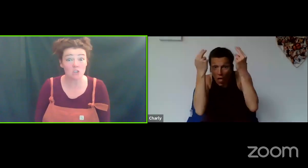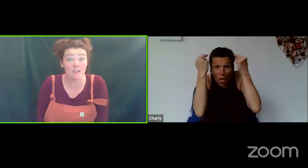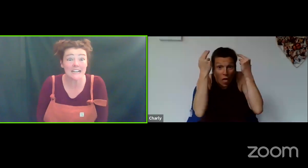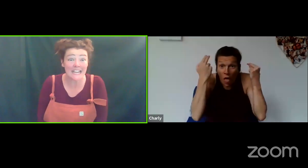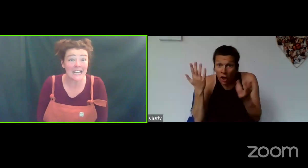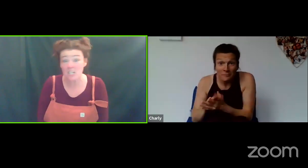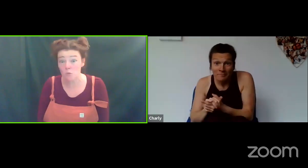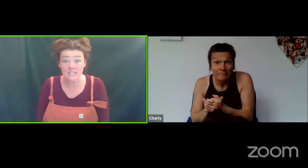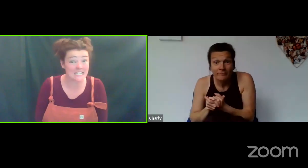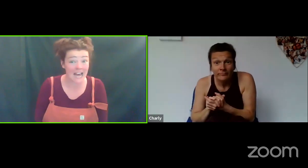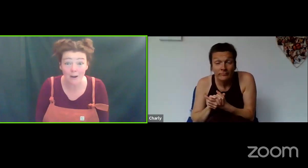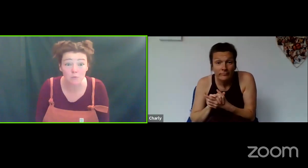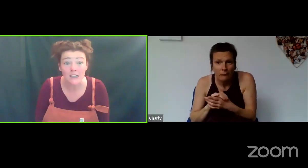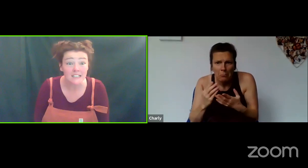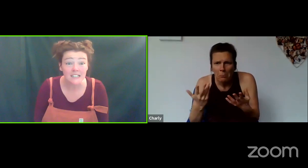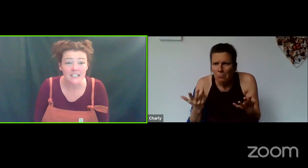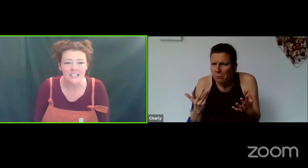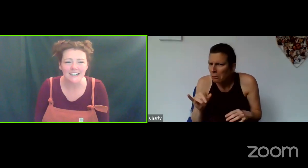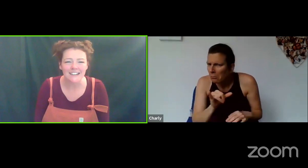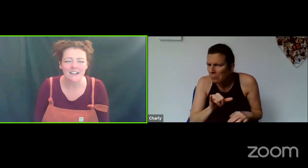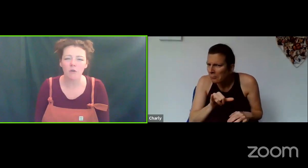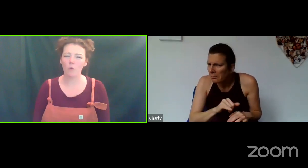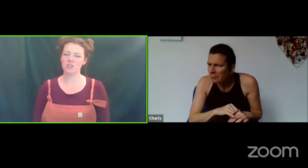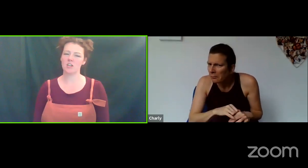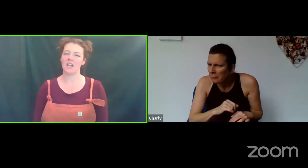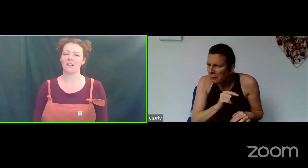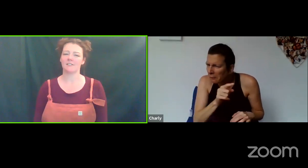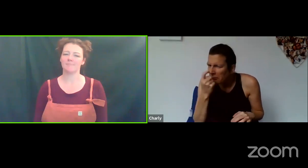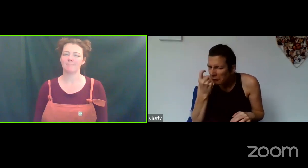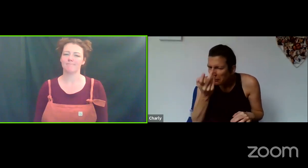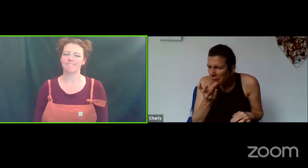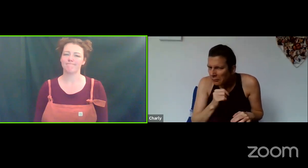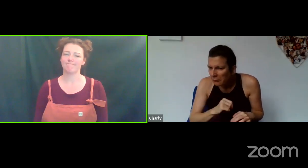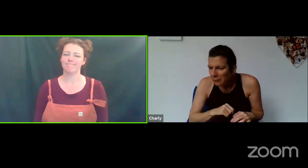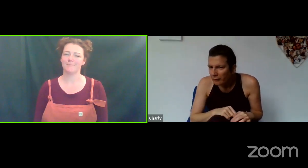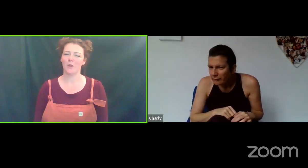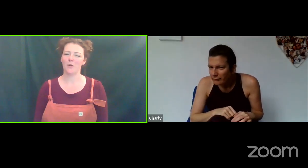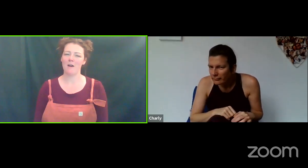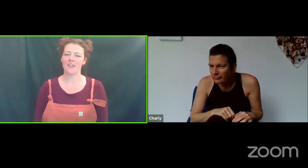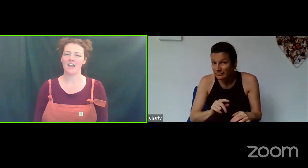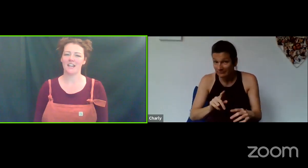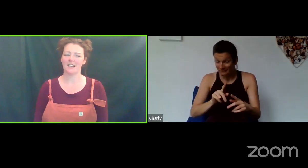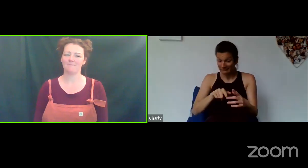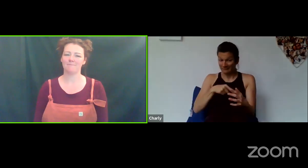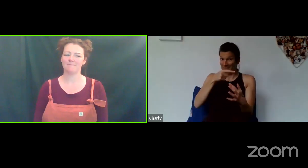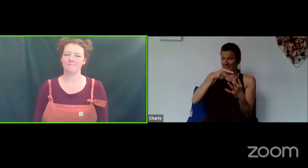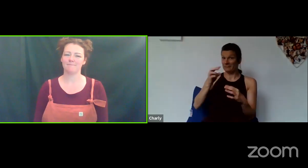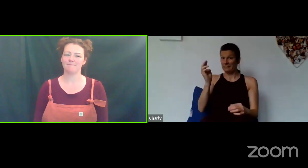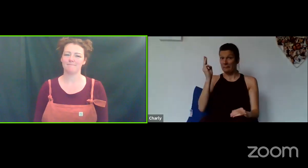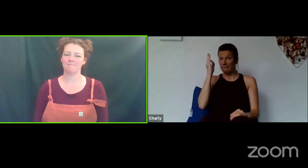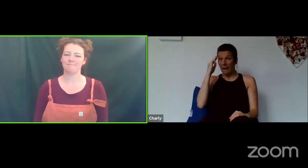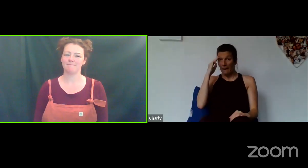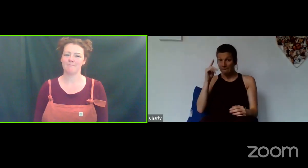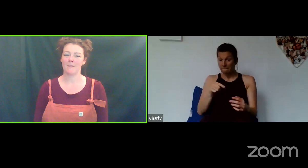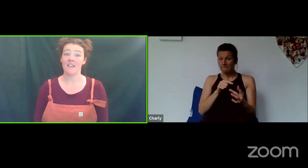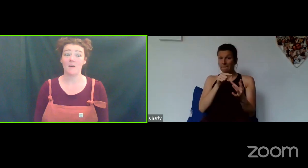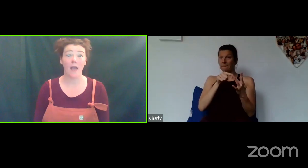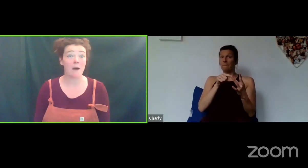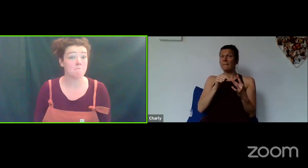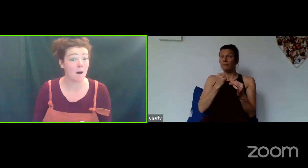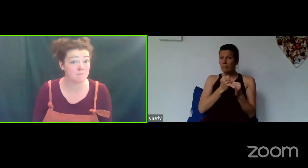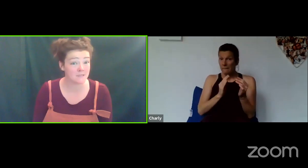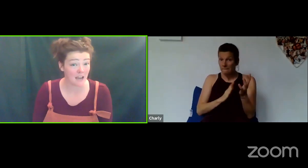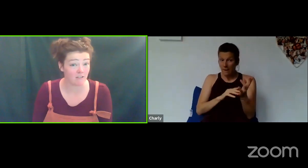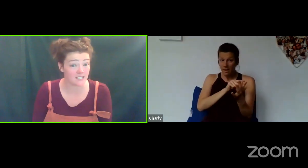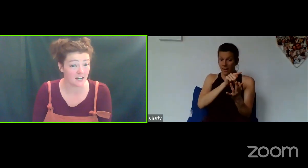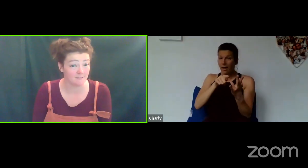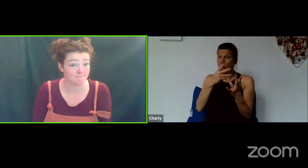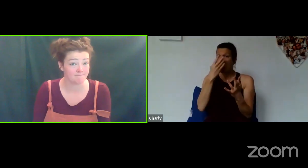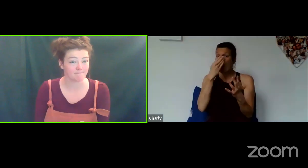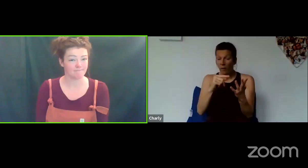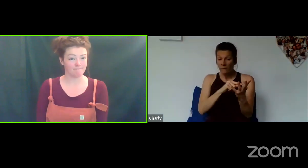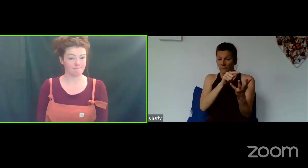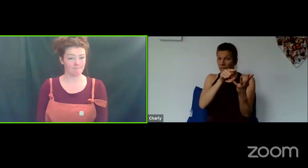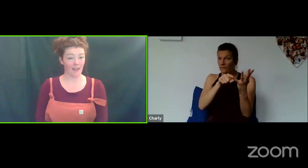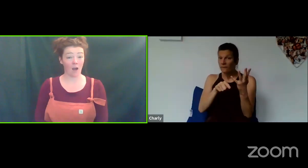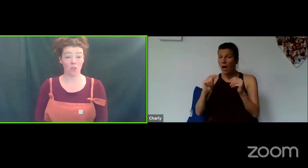really keen, she wanted to help. Which do you think? You have a think.